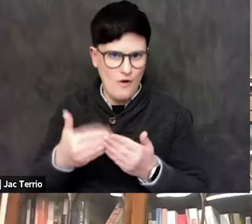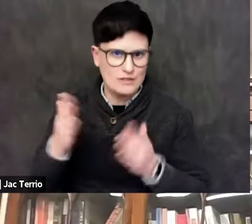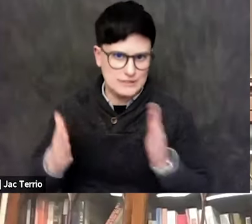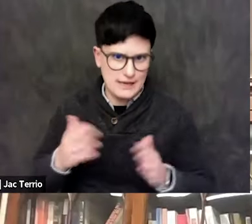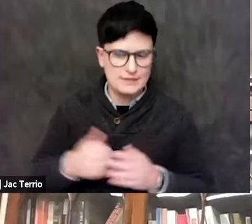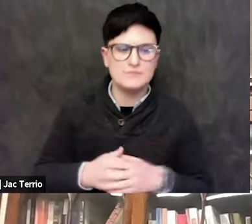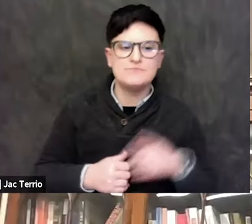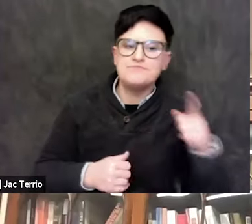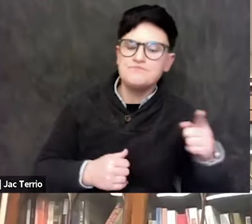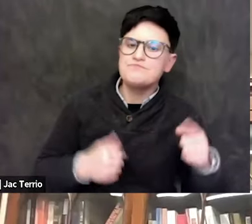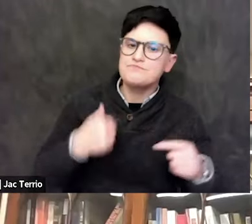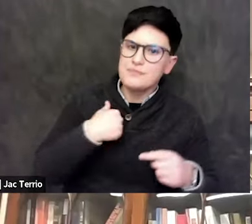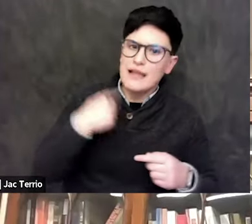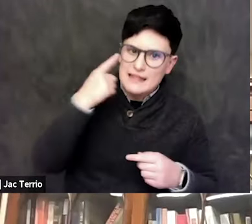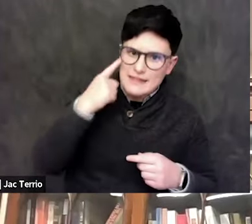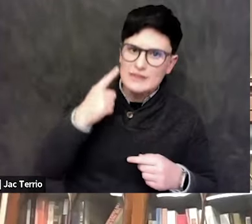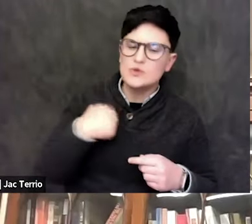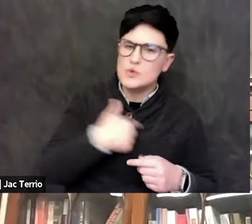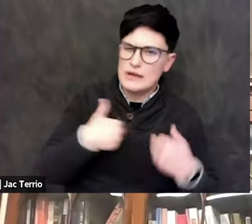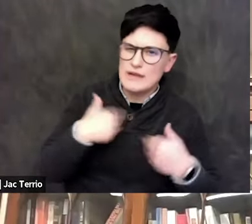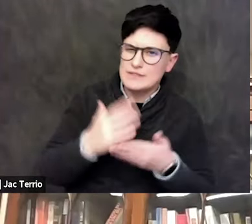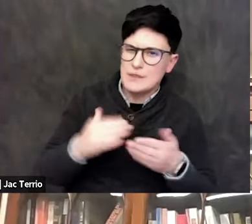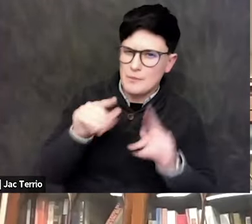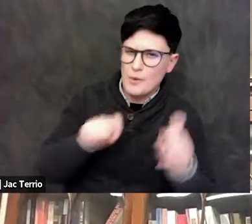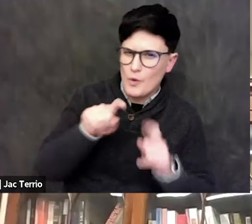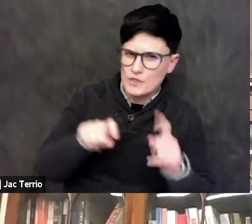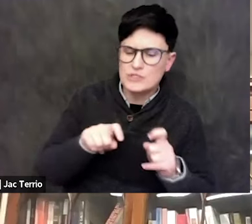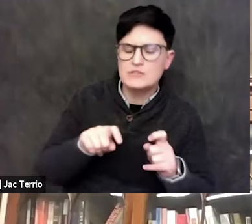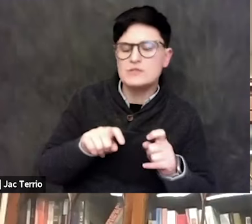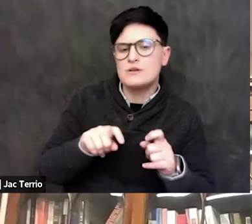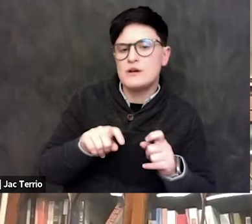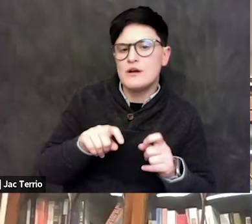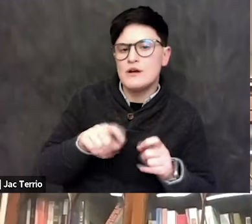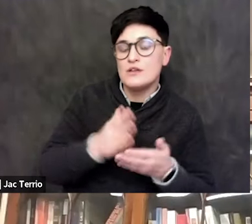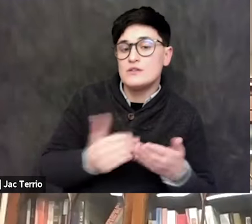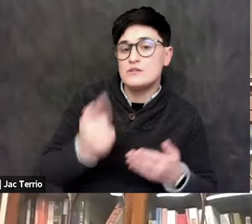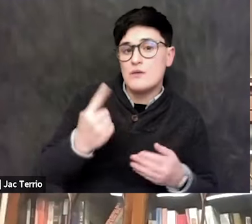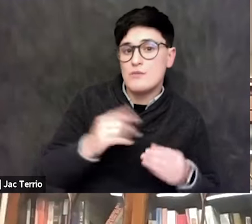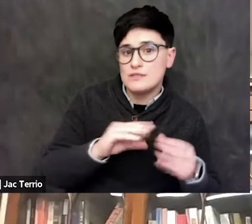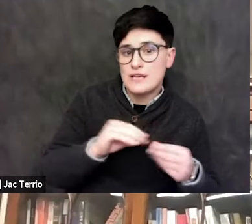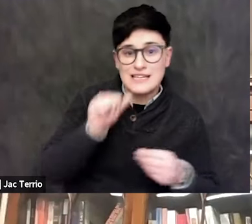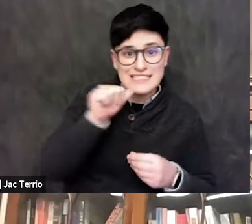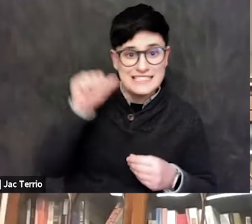And several of the questions are grouped around this issue. So someone says, "Yesterday, Harvard and UPenn